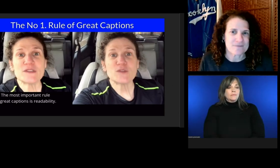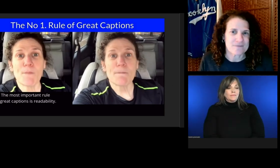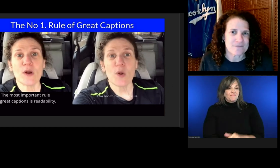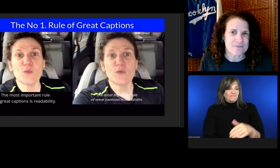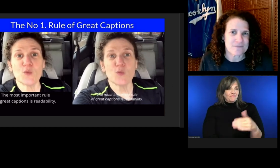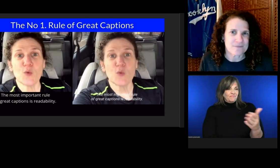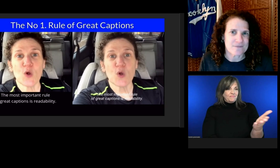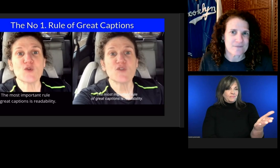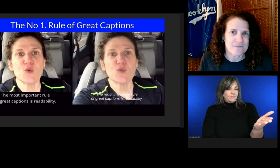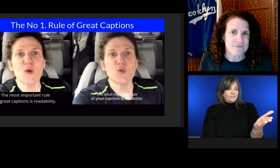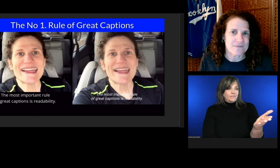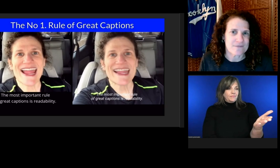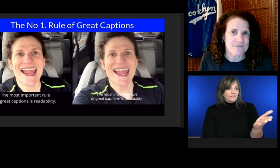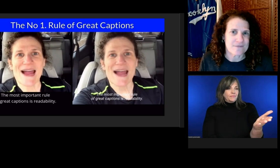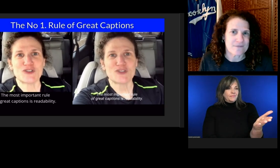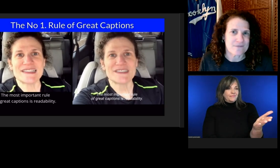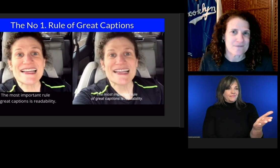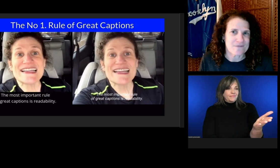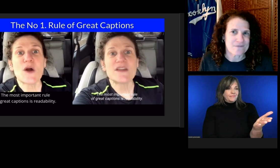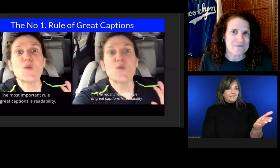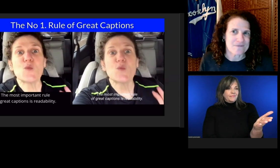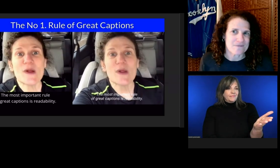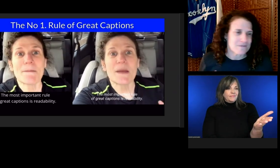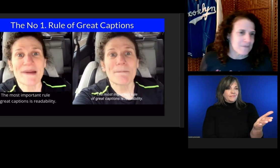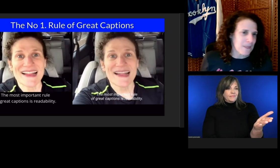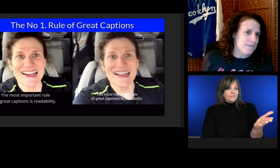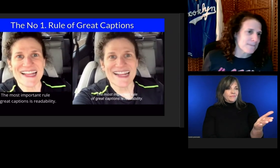The most important rule of great captions is readability.